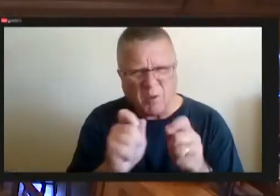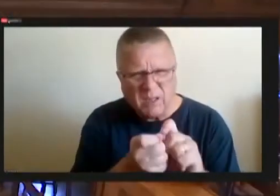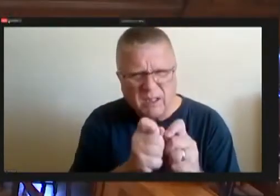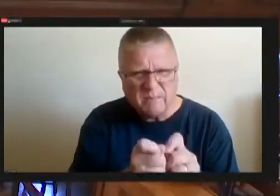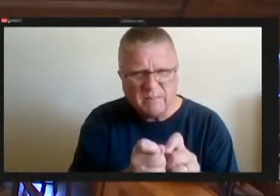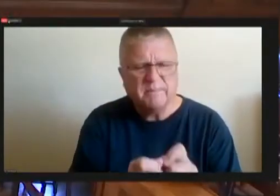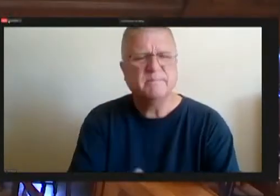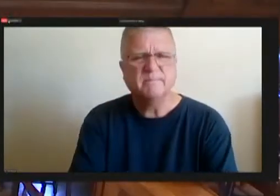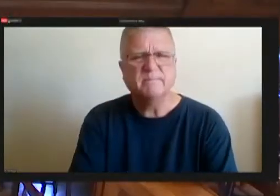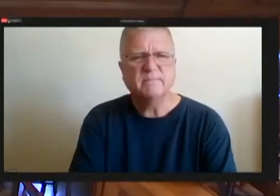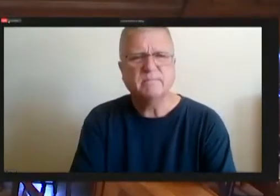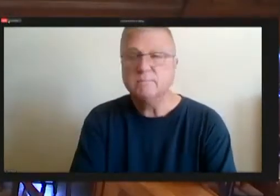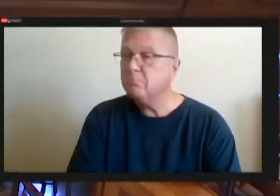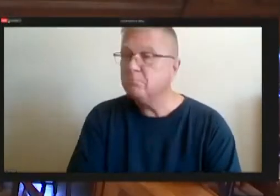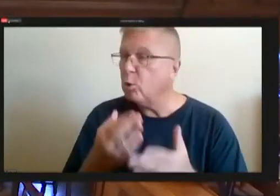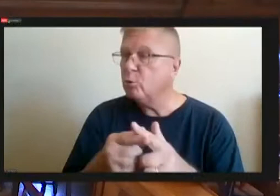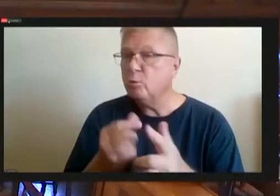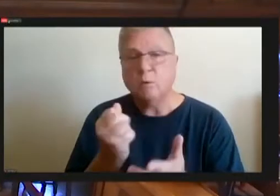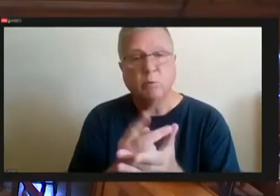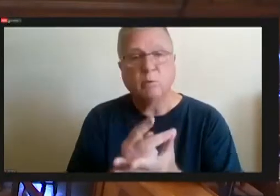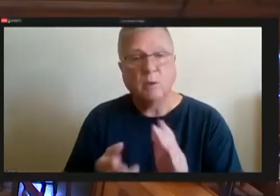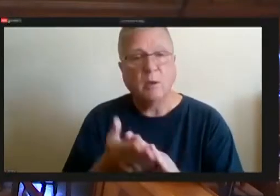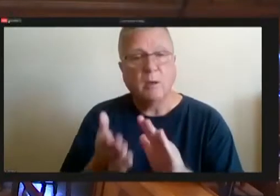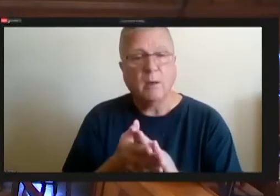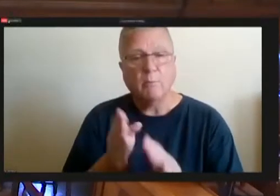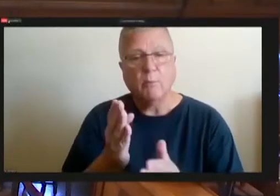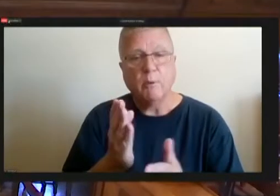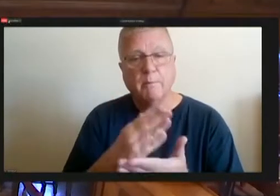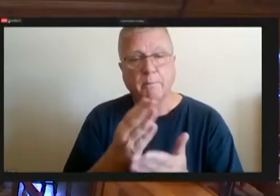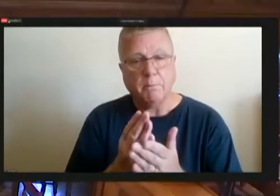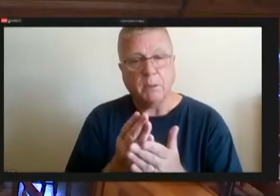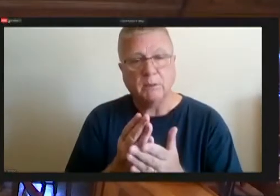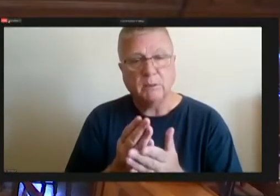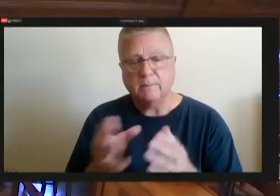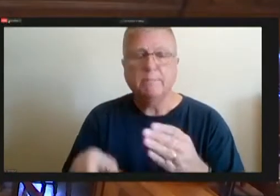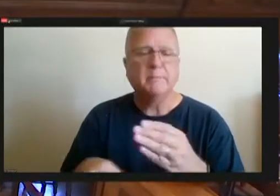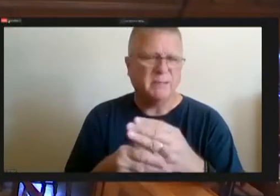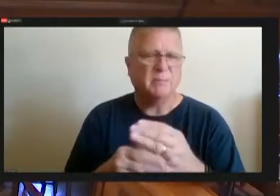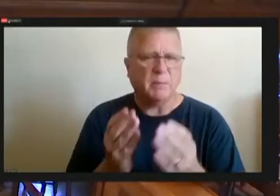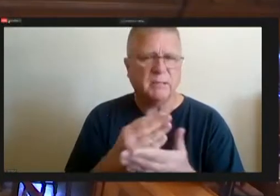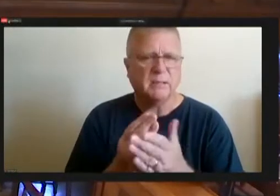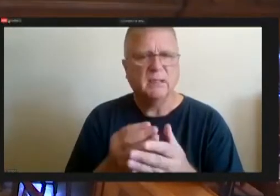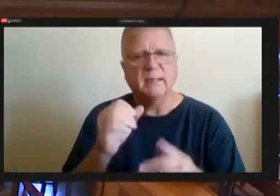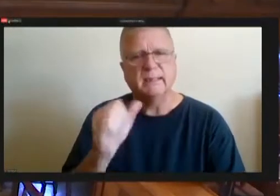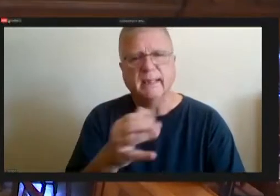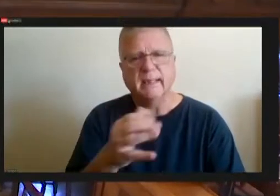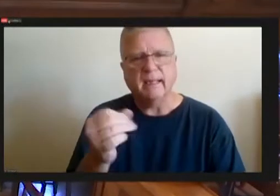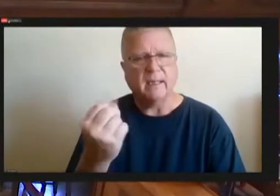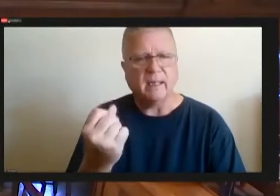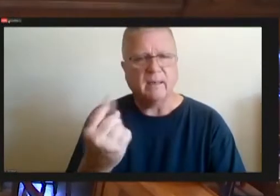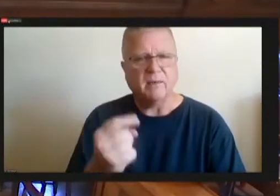Motion to approve operating operating amendment, and session, saying none.